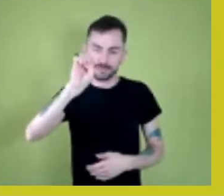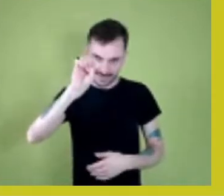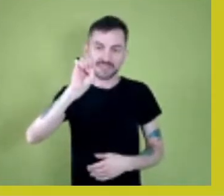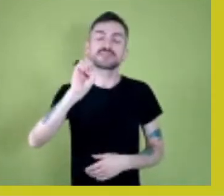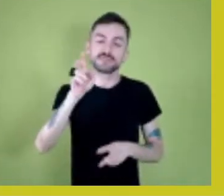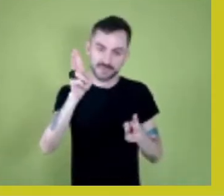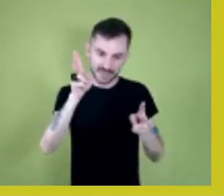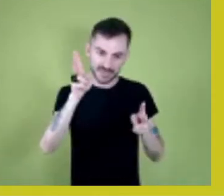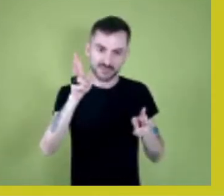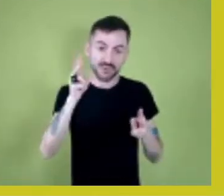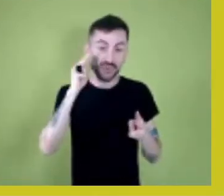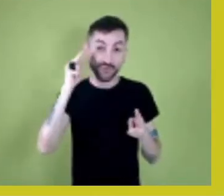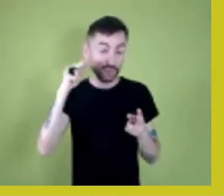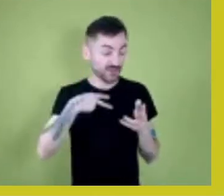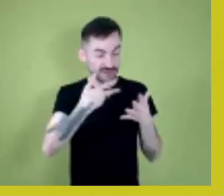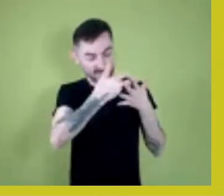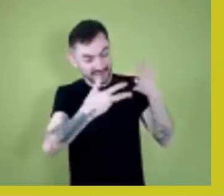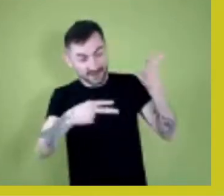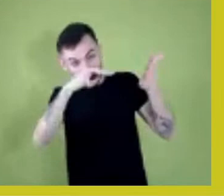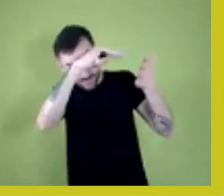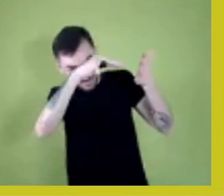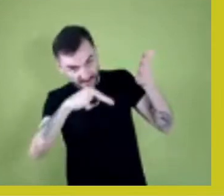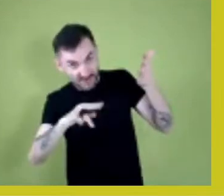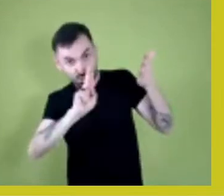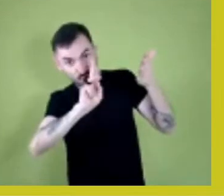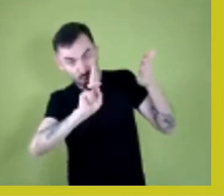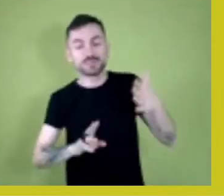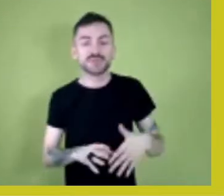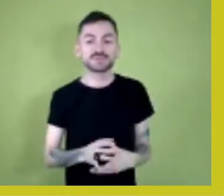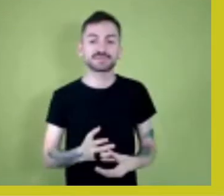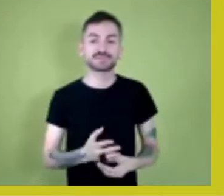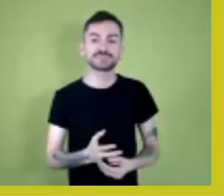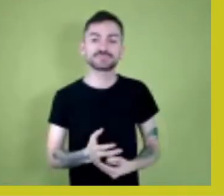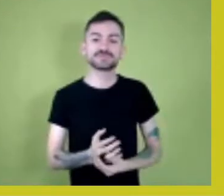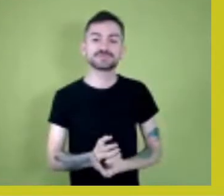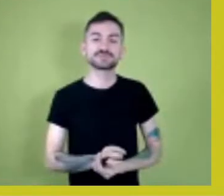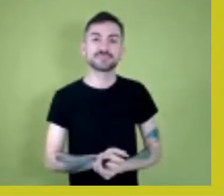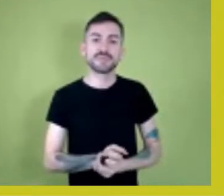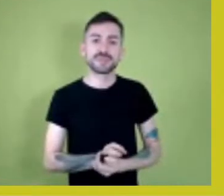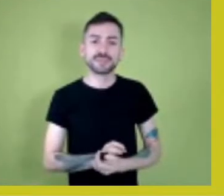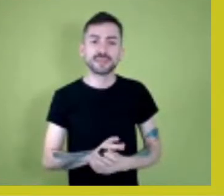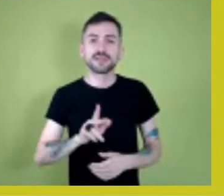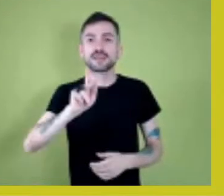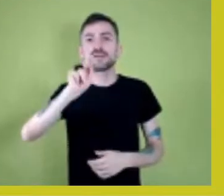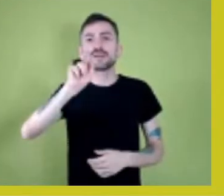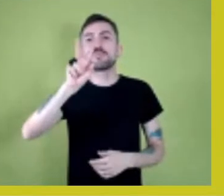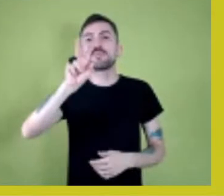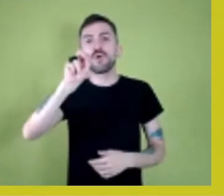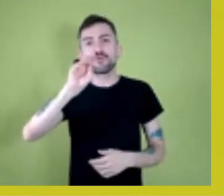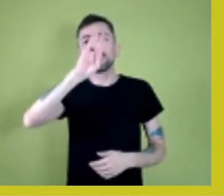I was reading his question. The Brazilian people has Native blood,